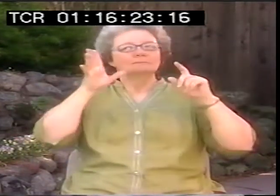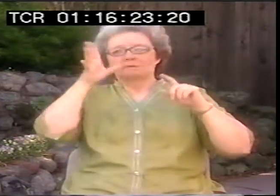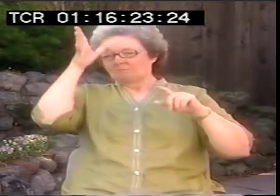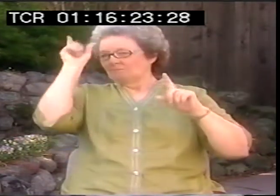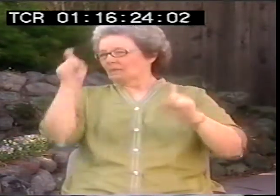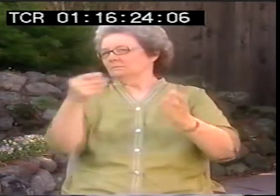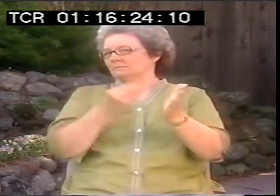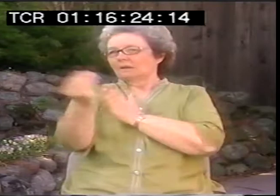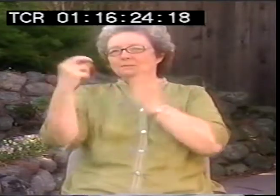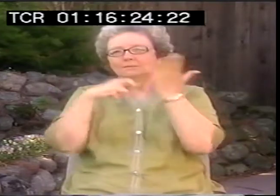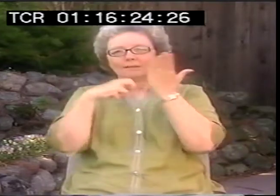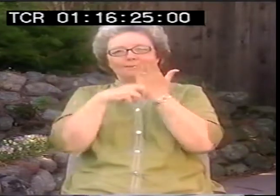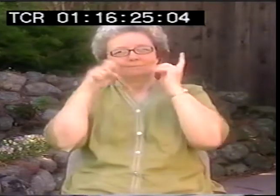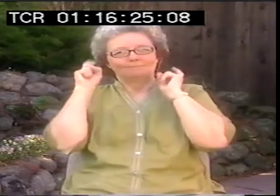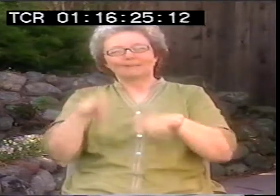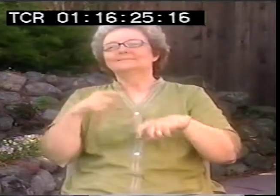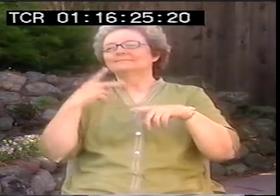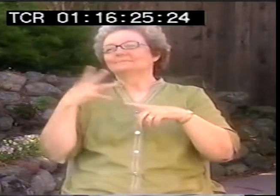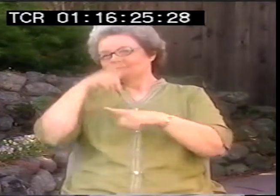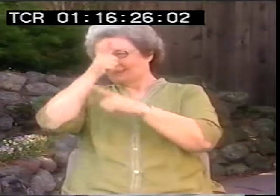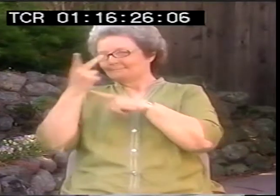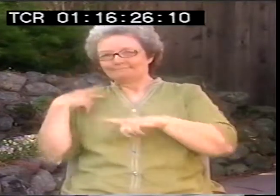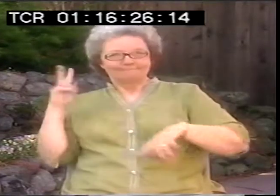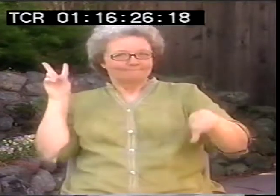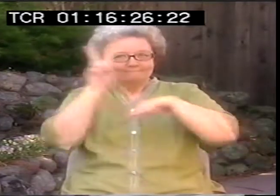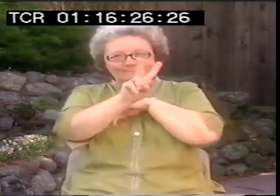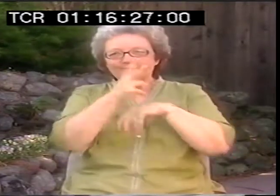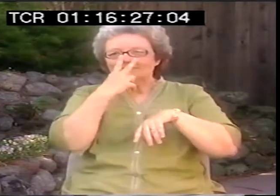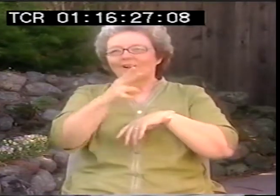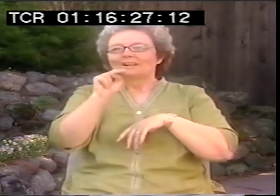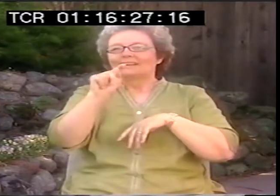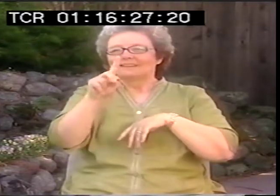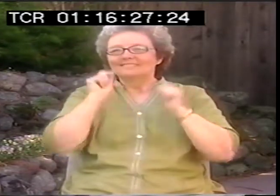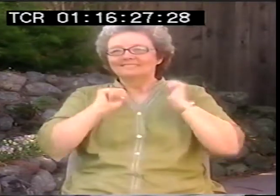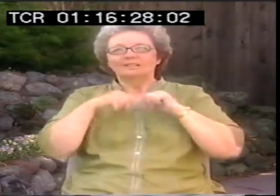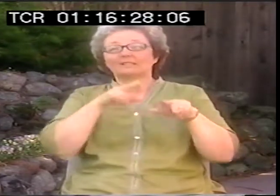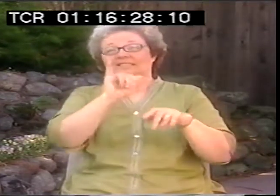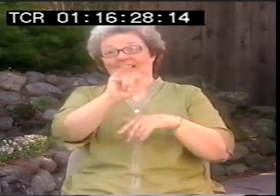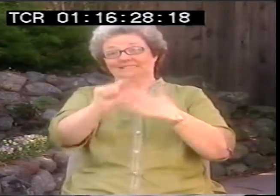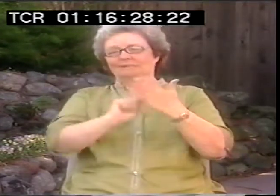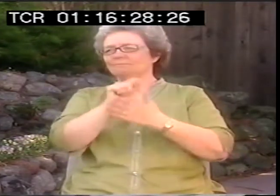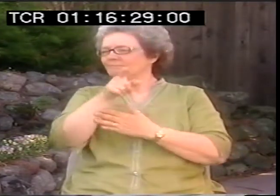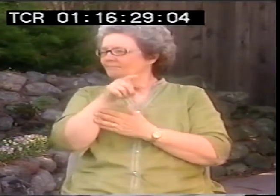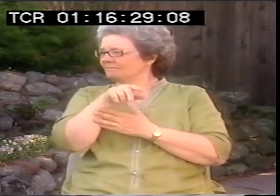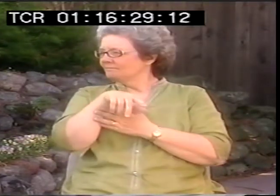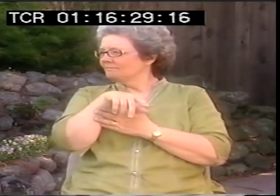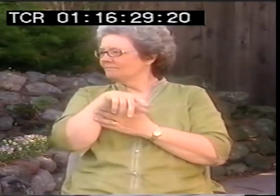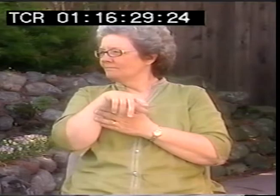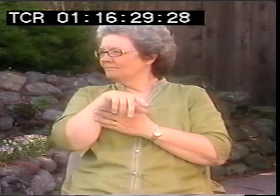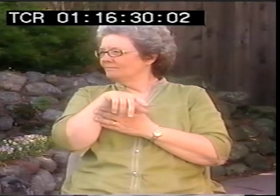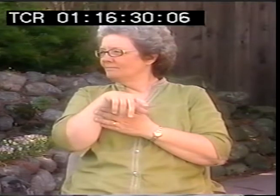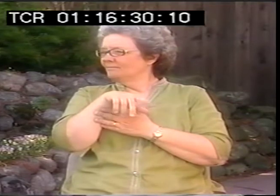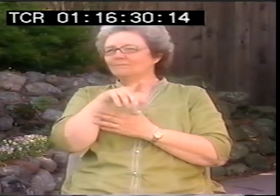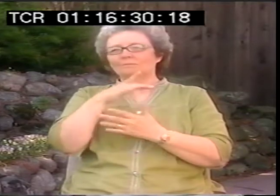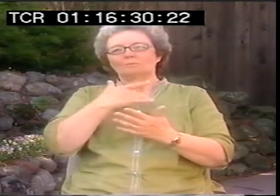the whole deaf world came, all my friends, we all went to watch them. My parents said, we've got to get tickets. We have to go. My brother and I went.